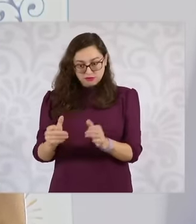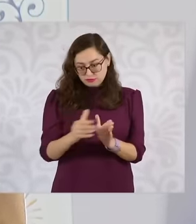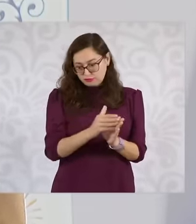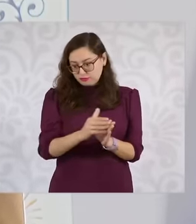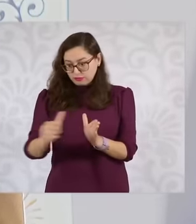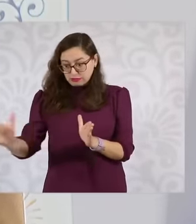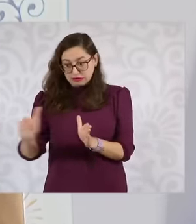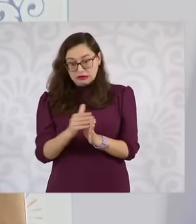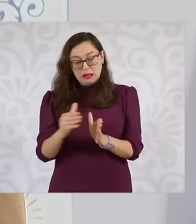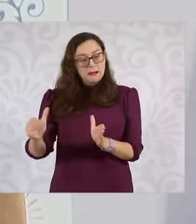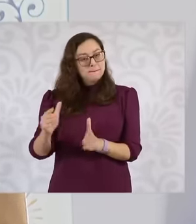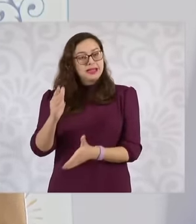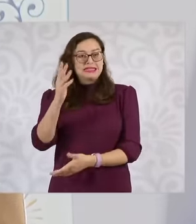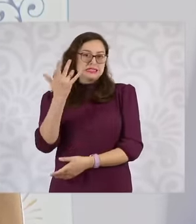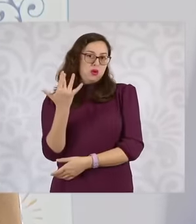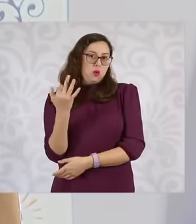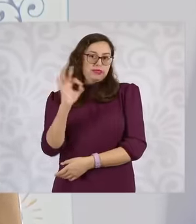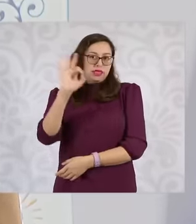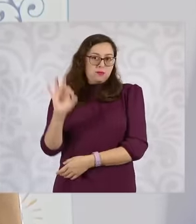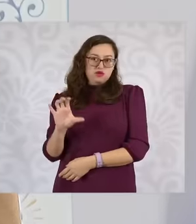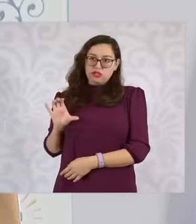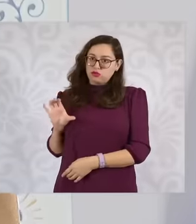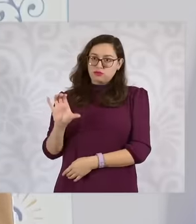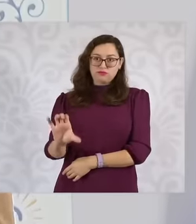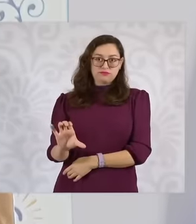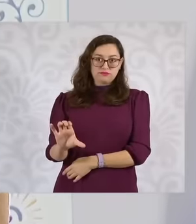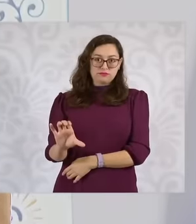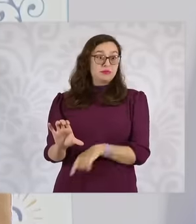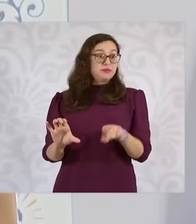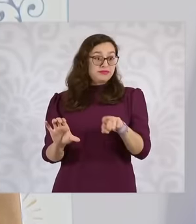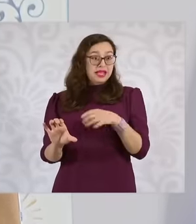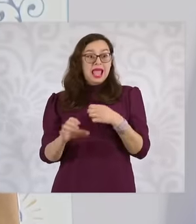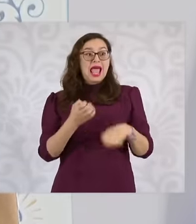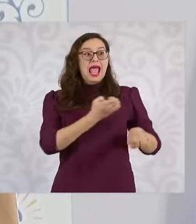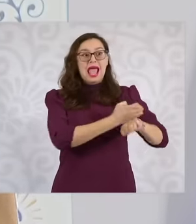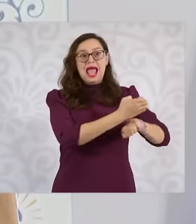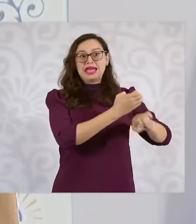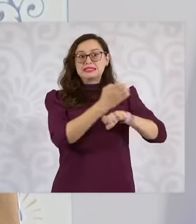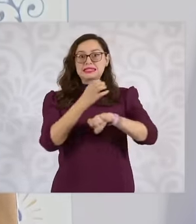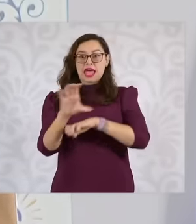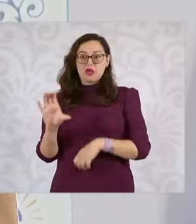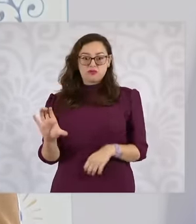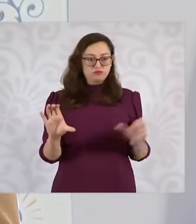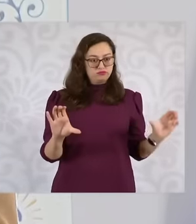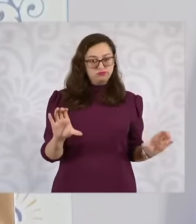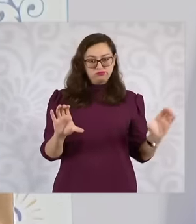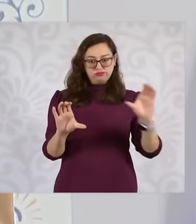where the states deposit their resources and also the federation and a